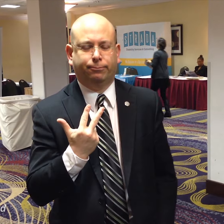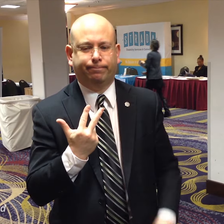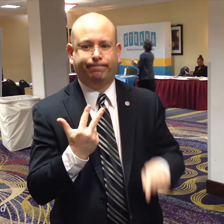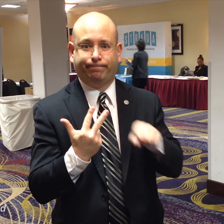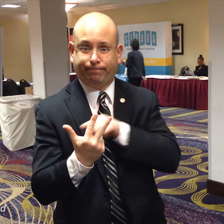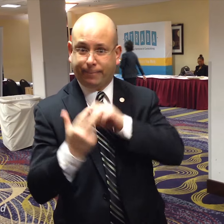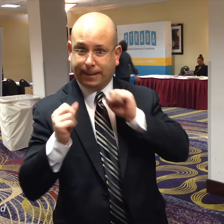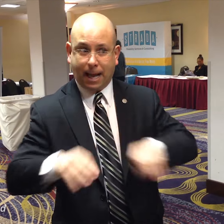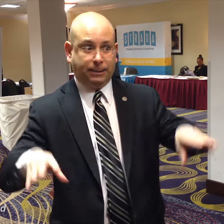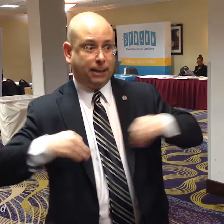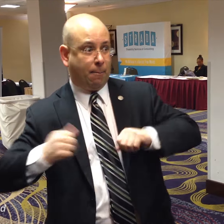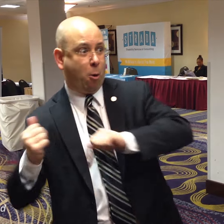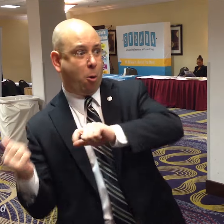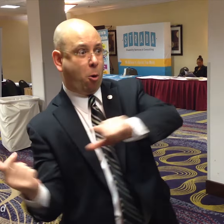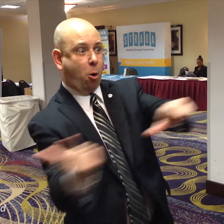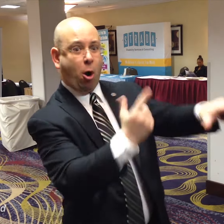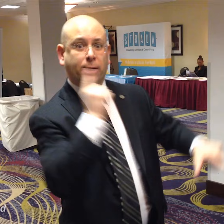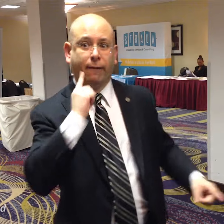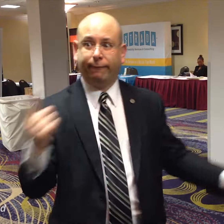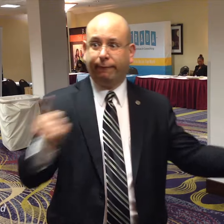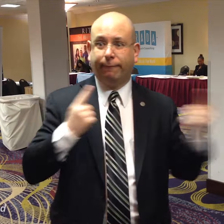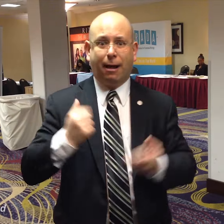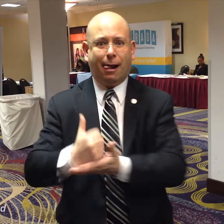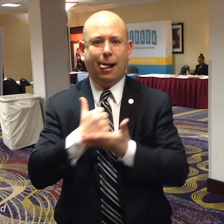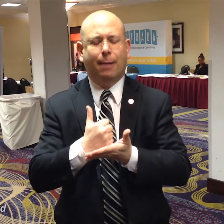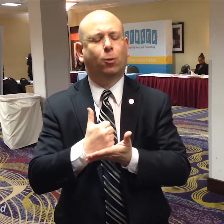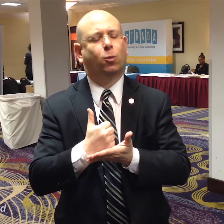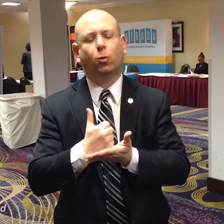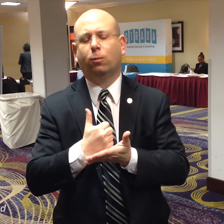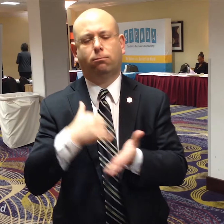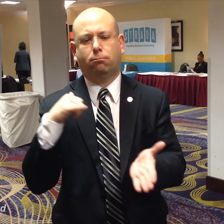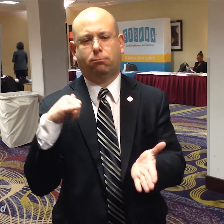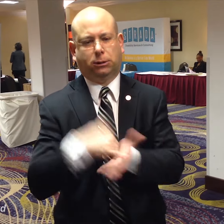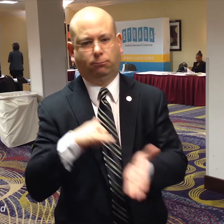With only three, it means we cannot accept all important cases.